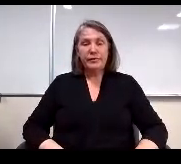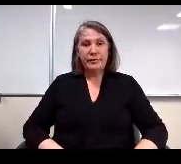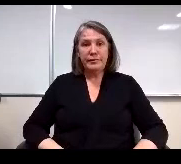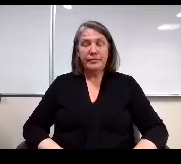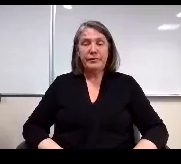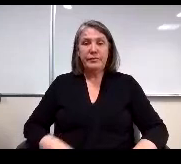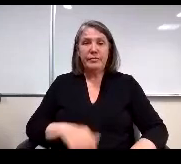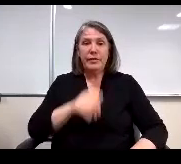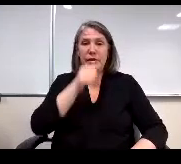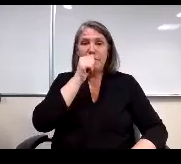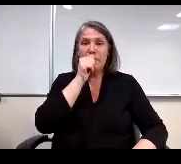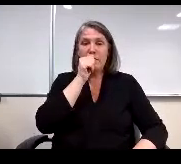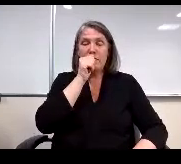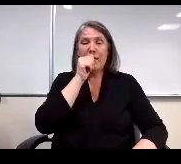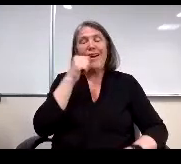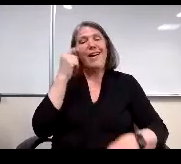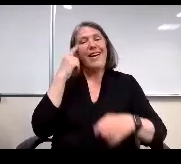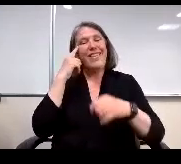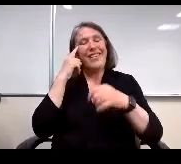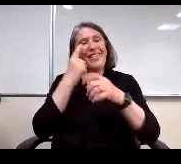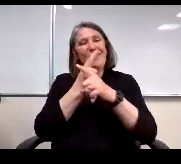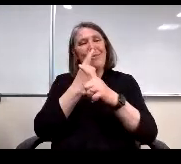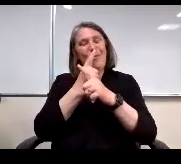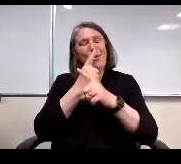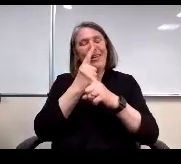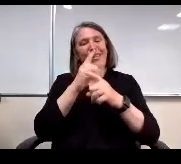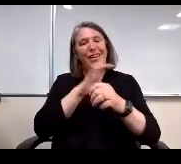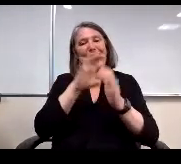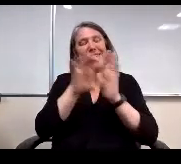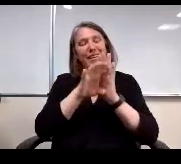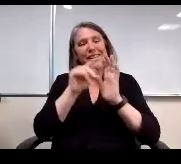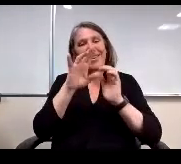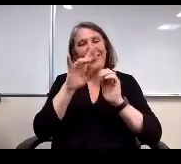It is appropriate that last character trait. This presentation is perseverance.